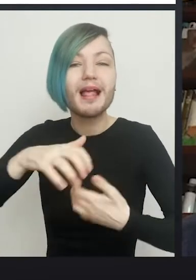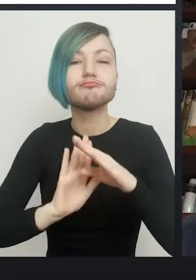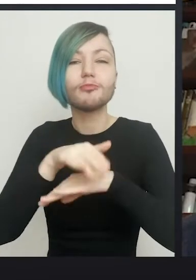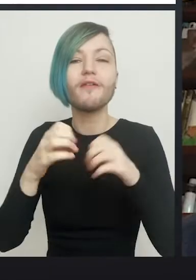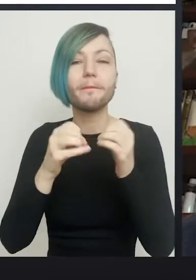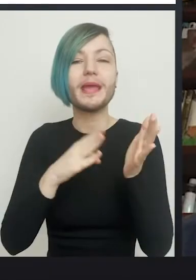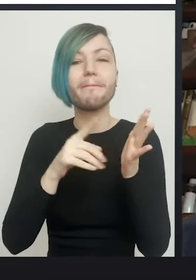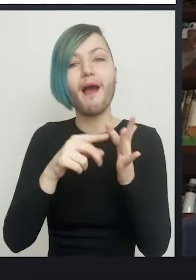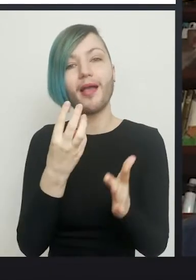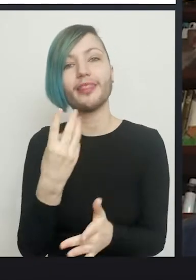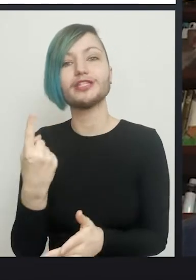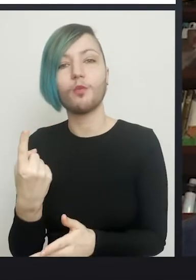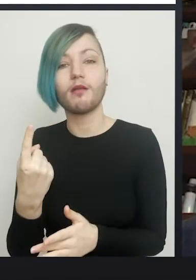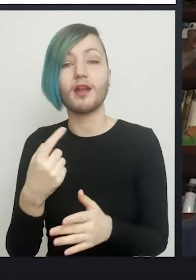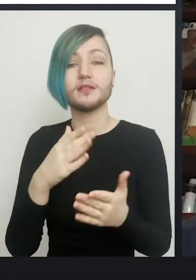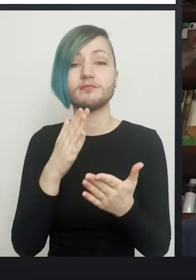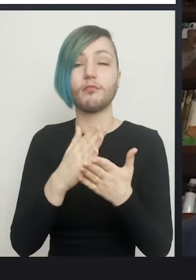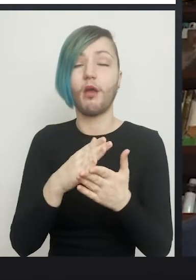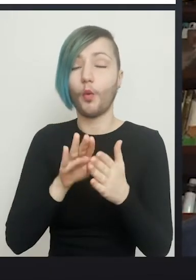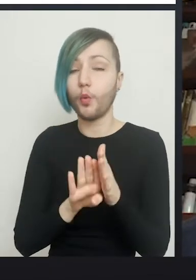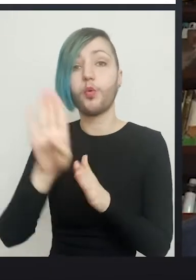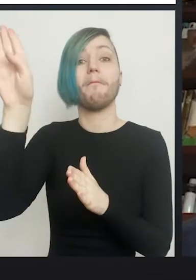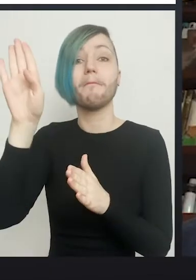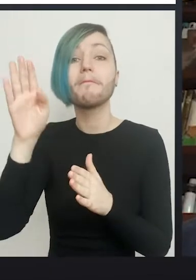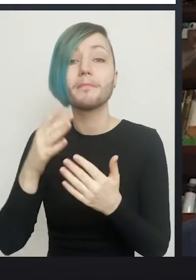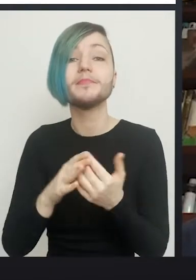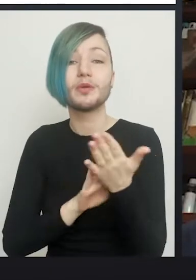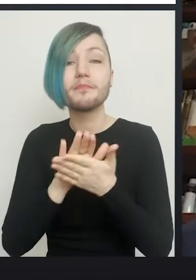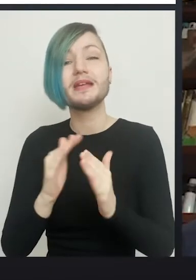goes up exponentially. And so, you're in a much higher risk-zone,